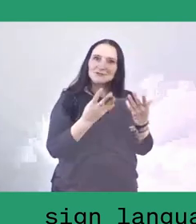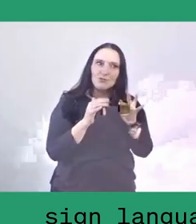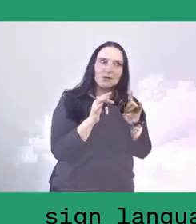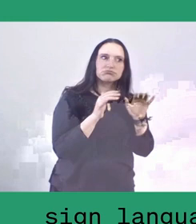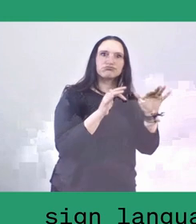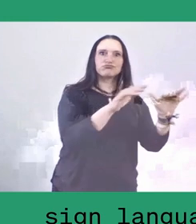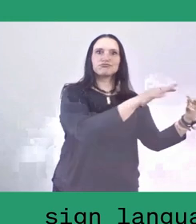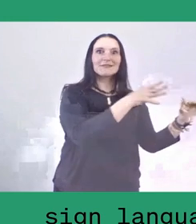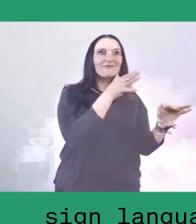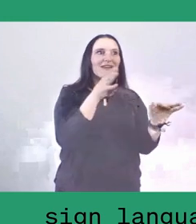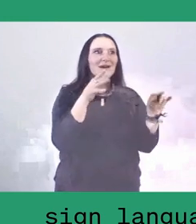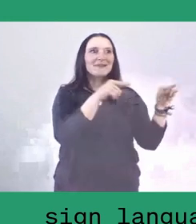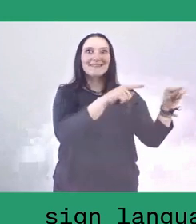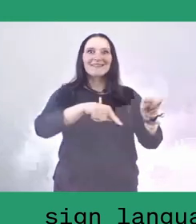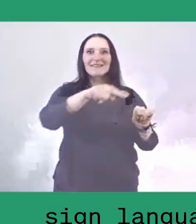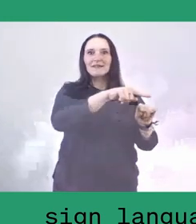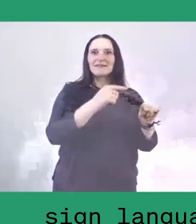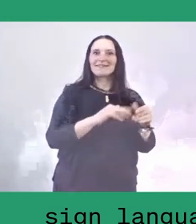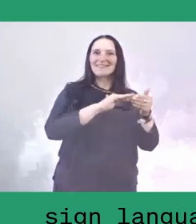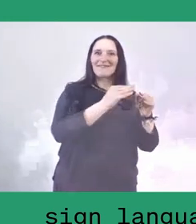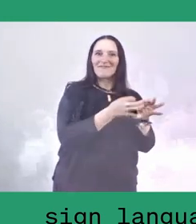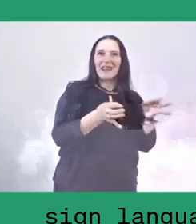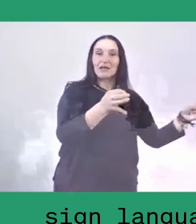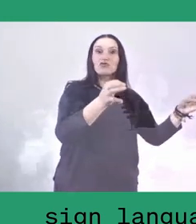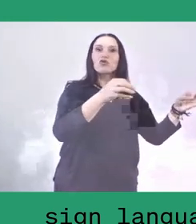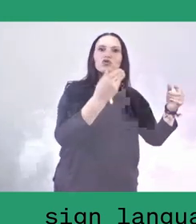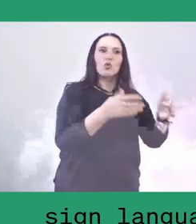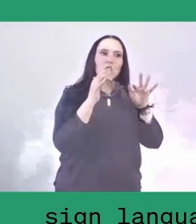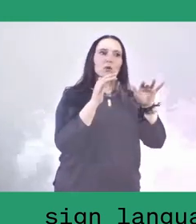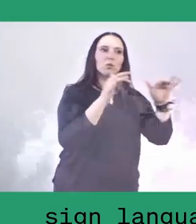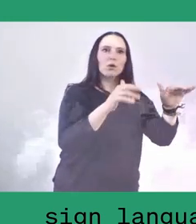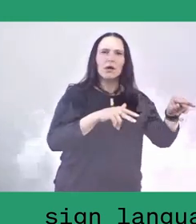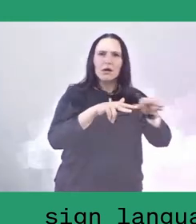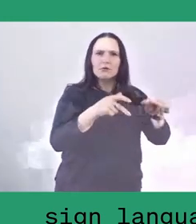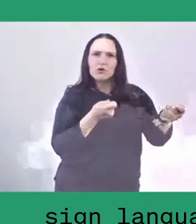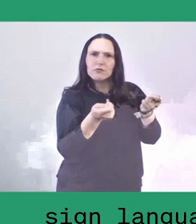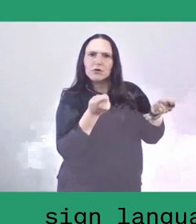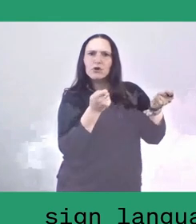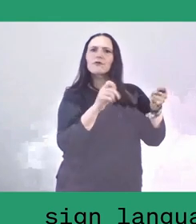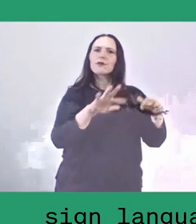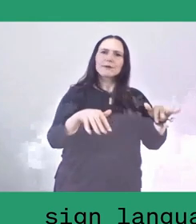and construct a liveable, economically viable and culturally satisfying home